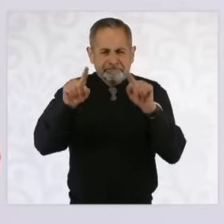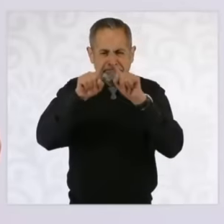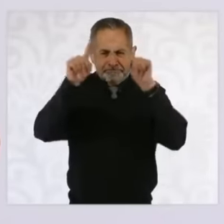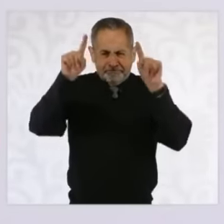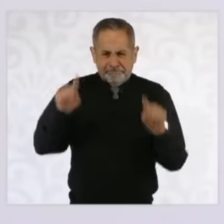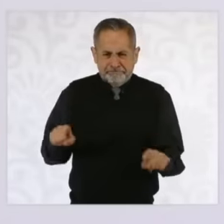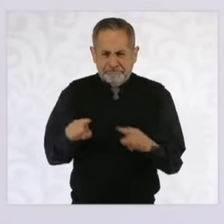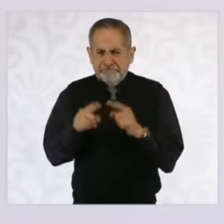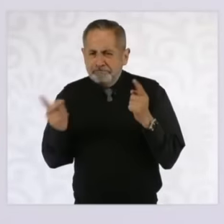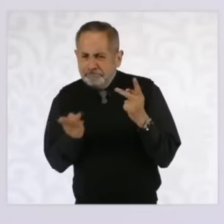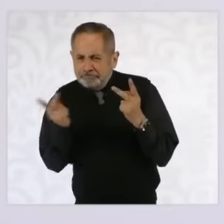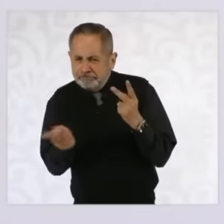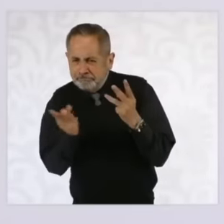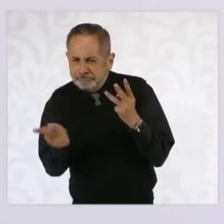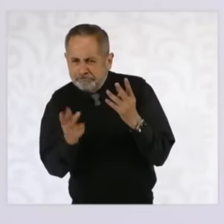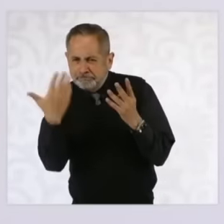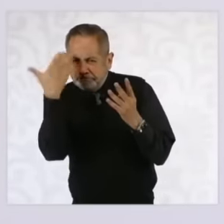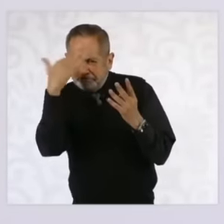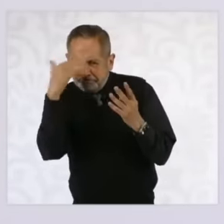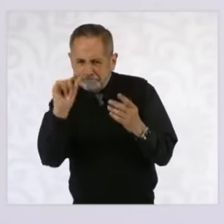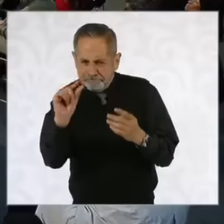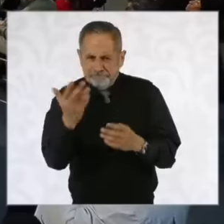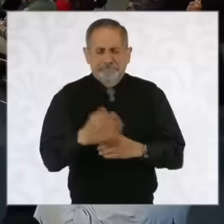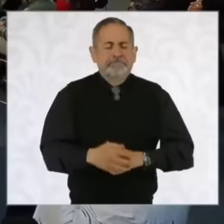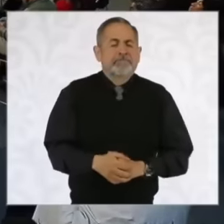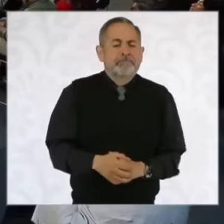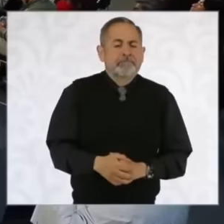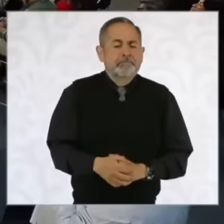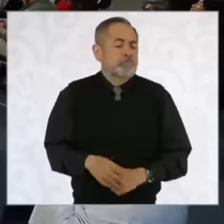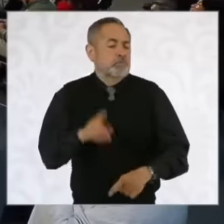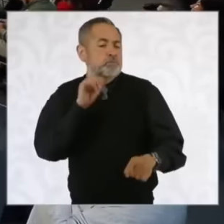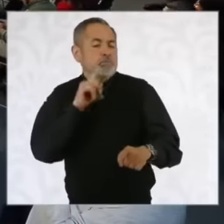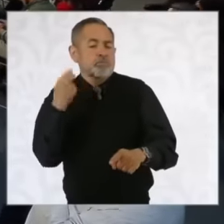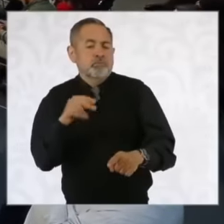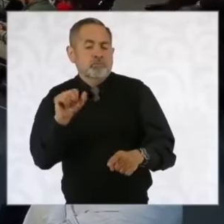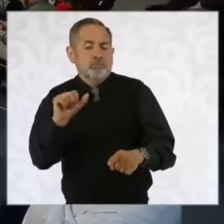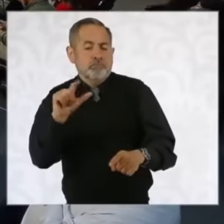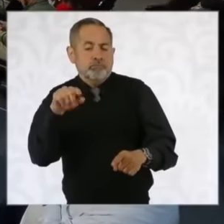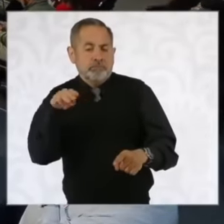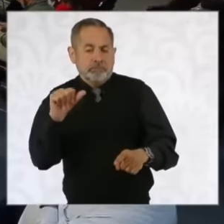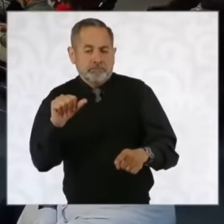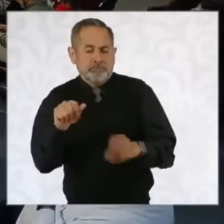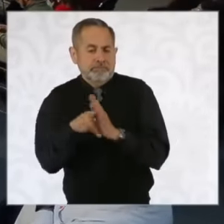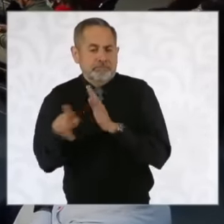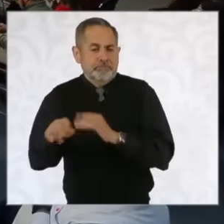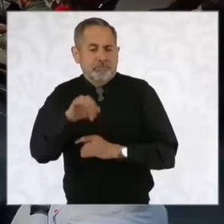meet president Good morning Alma Muñoz of the day regarding what happened in Querétaro I would like to